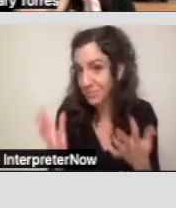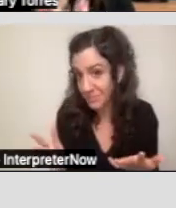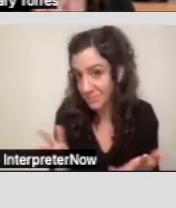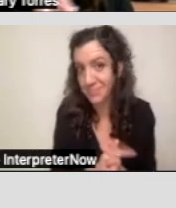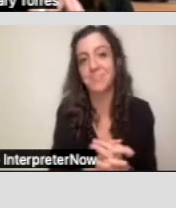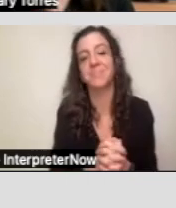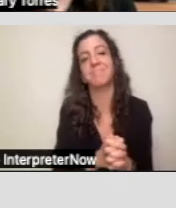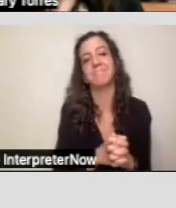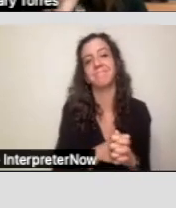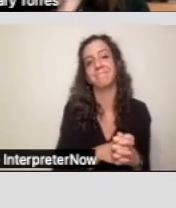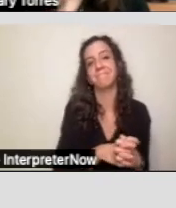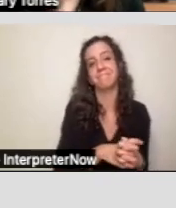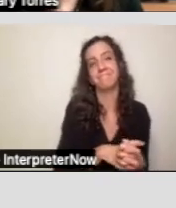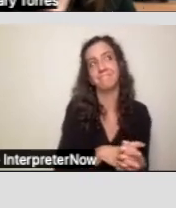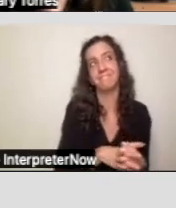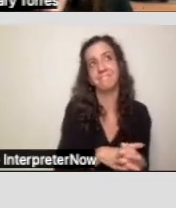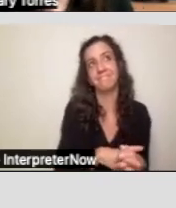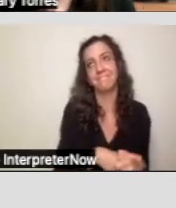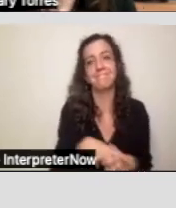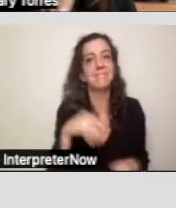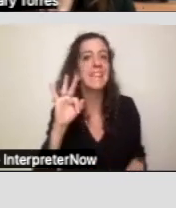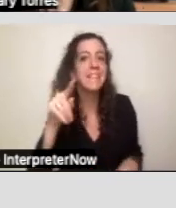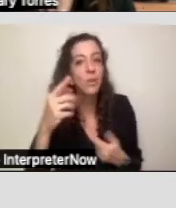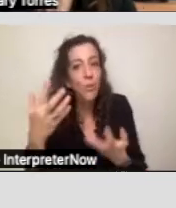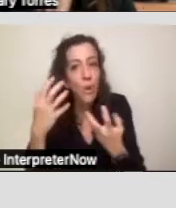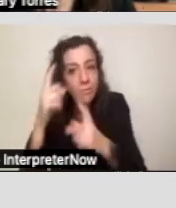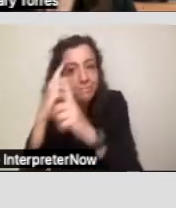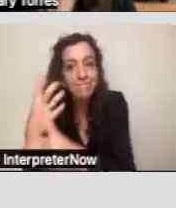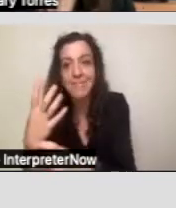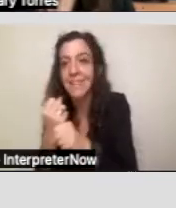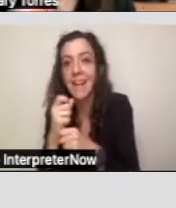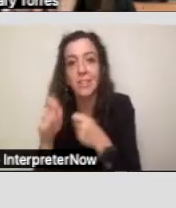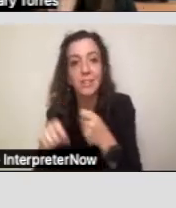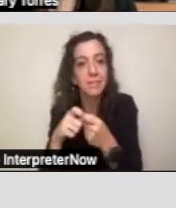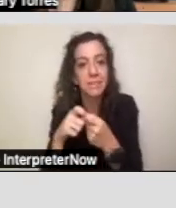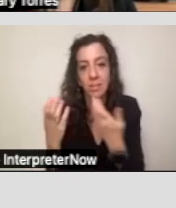If you ever want to get a specific service, I never want my client to only send an e?mail